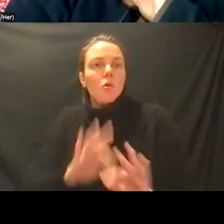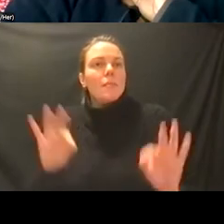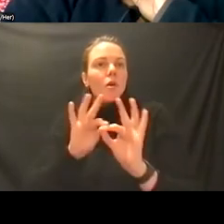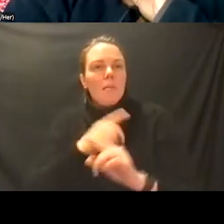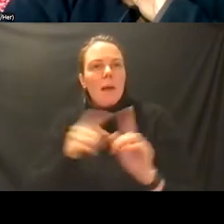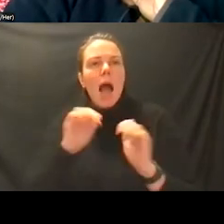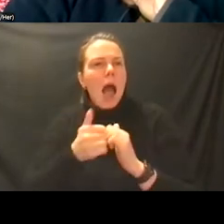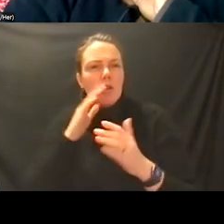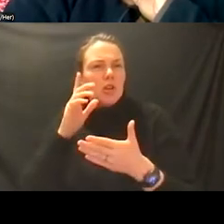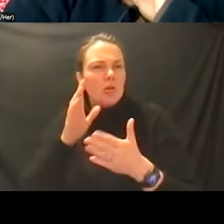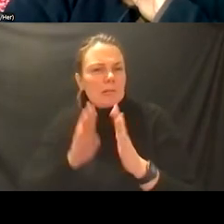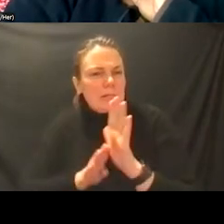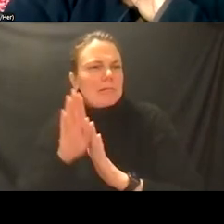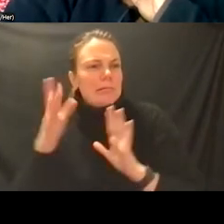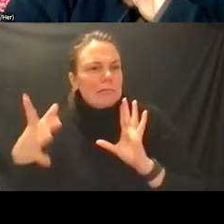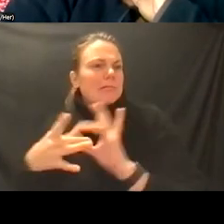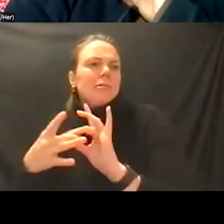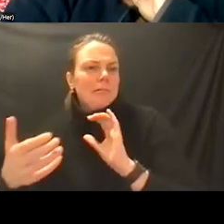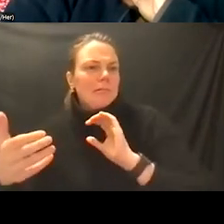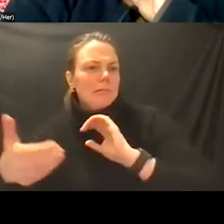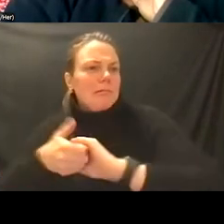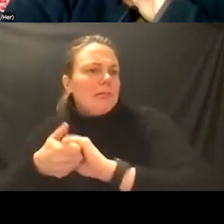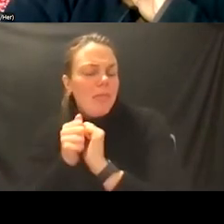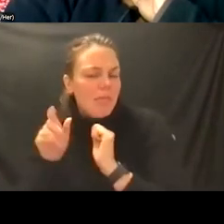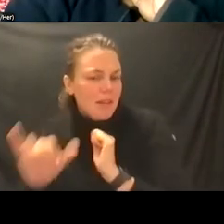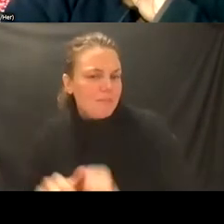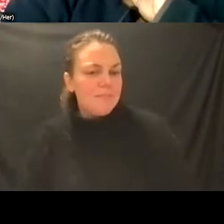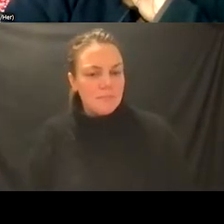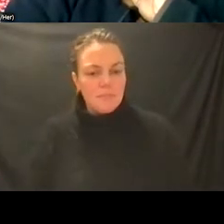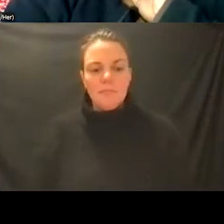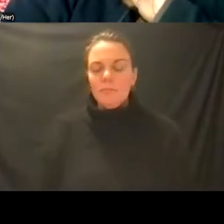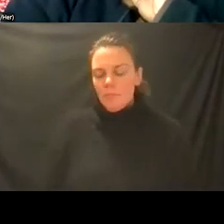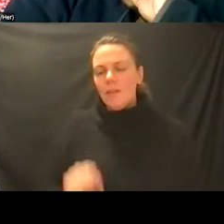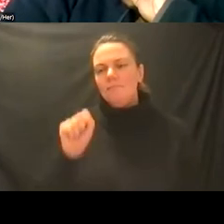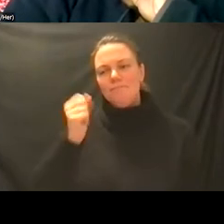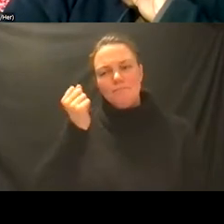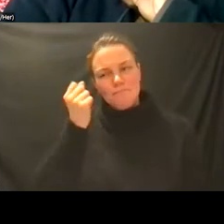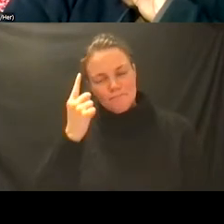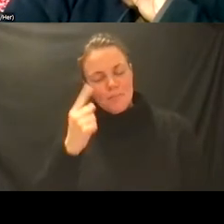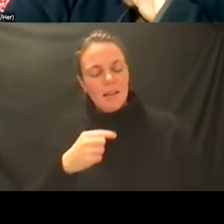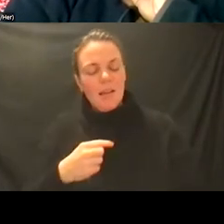absolutely eric you know one of the things that we have to understand is that patient health